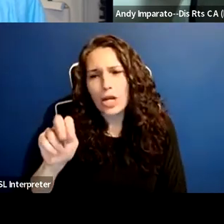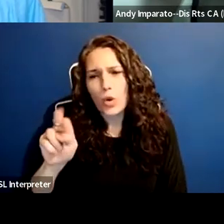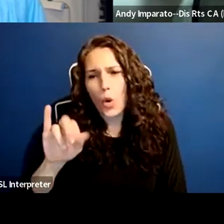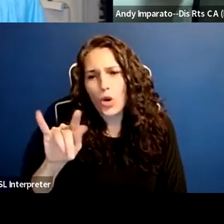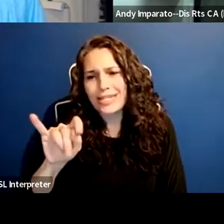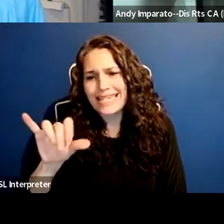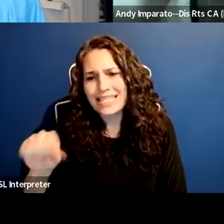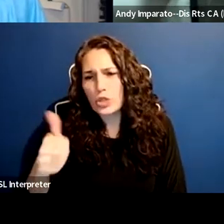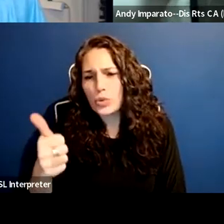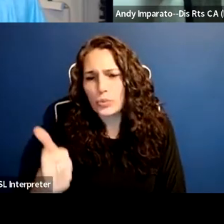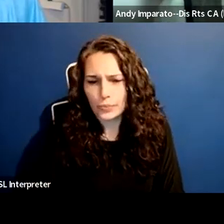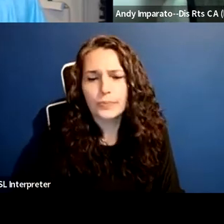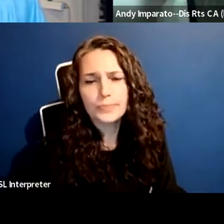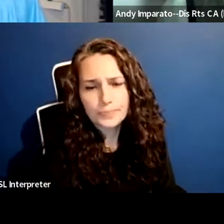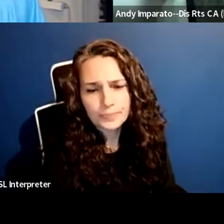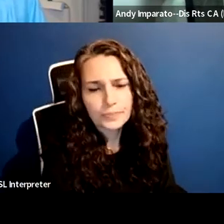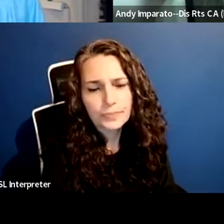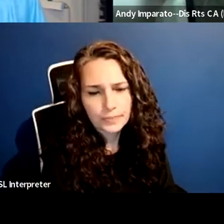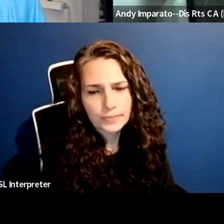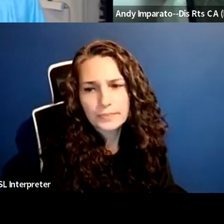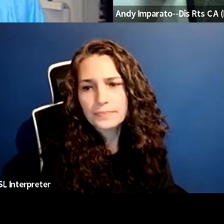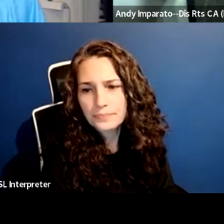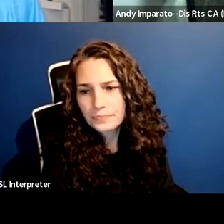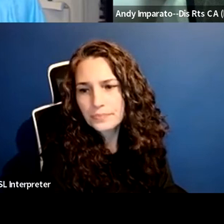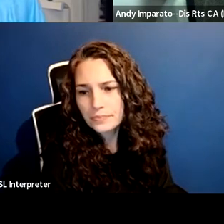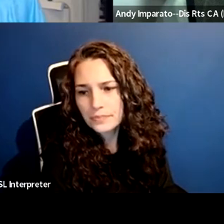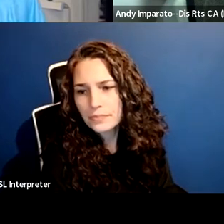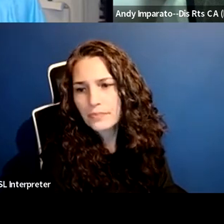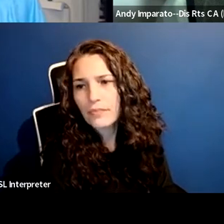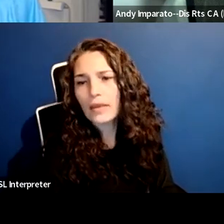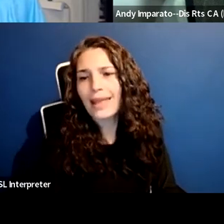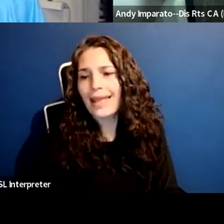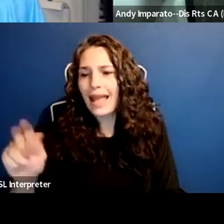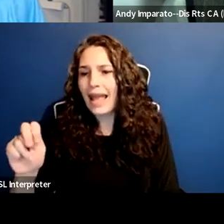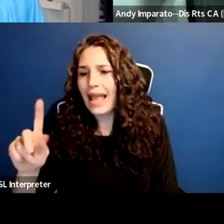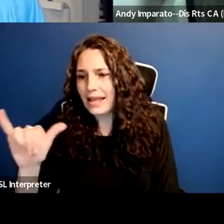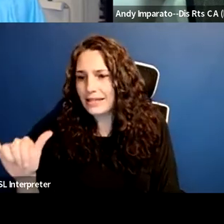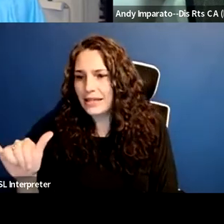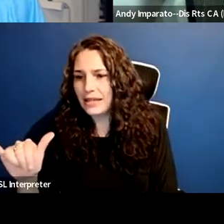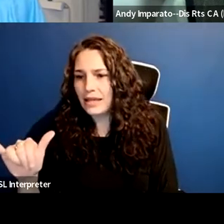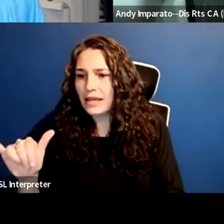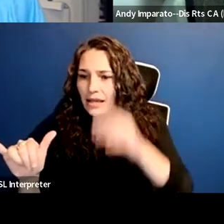Yeah, and Judy I would just add, this is Andy. I would just add that we are having to refight